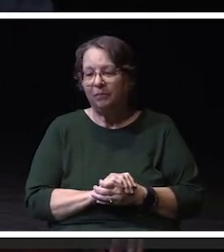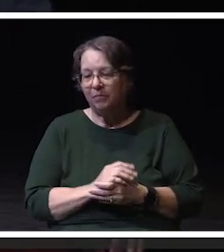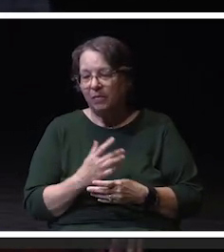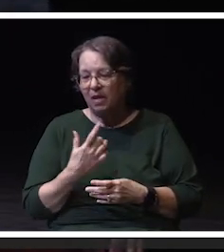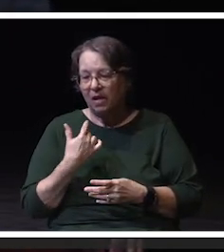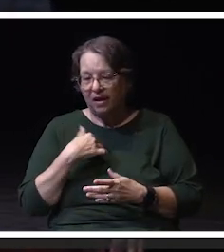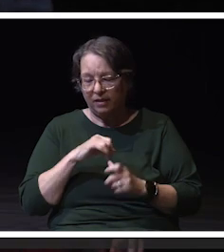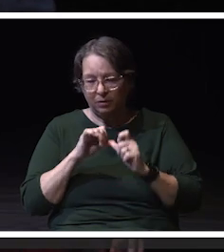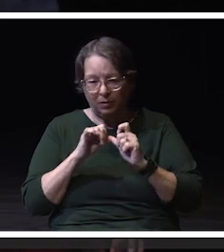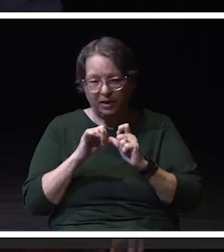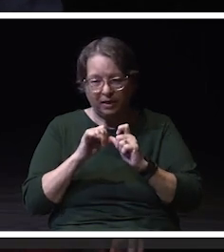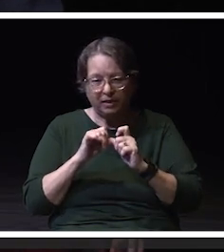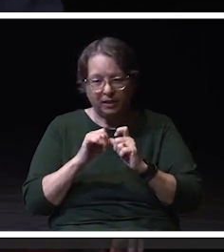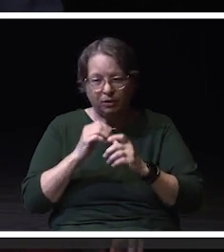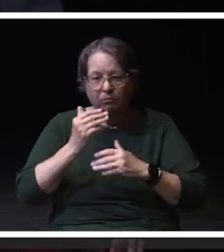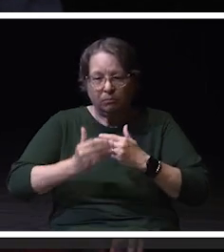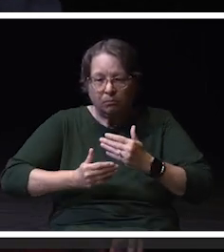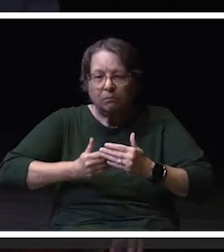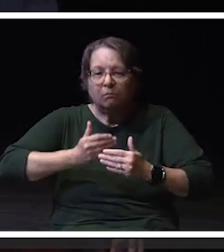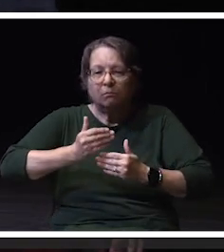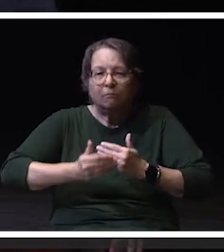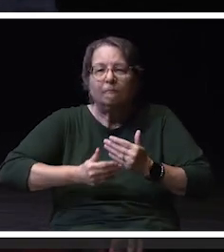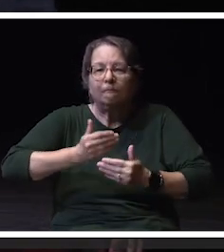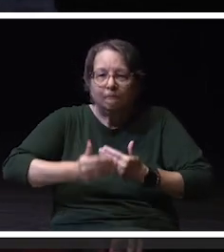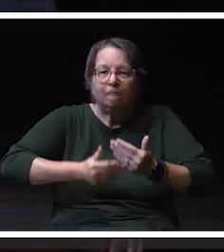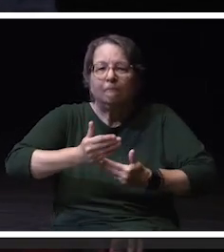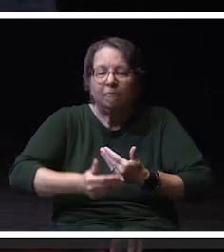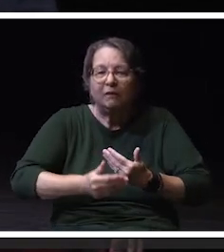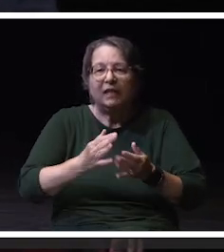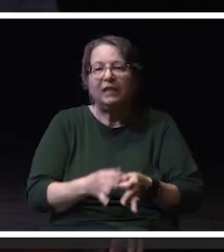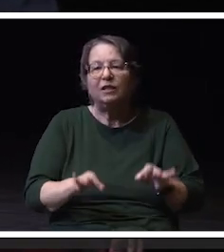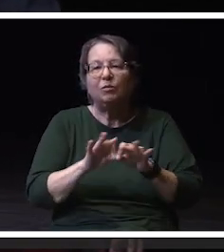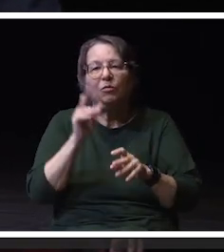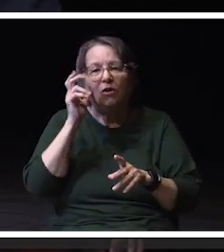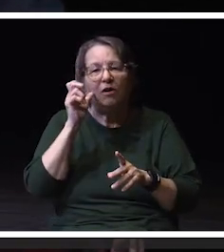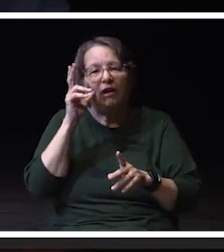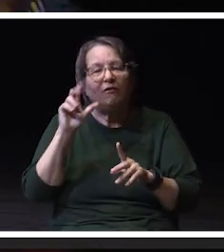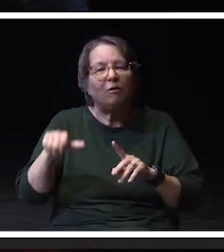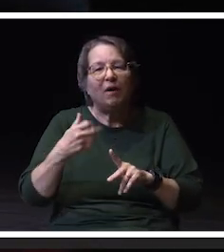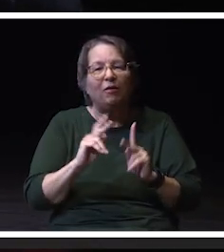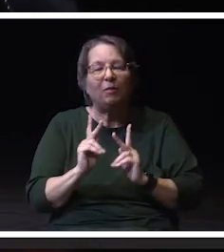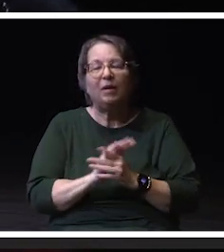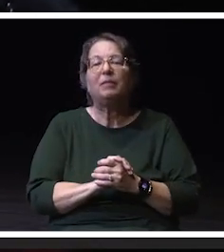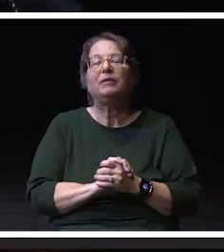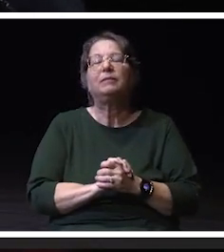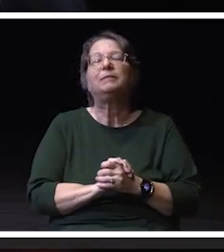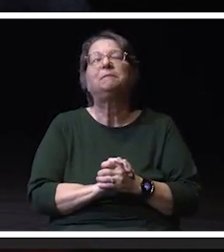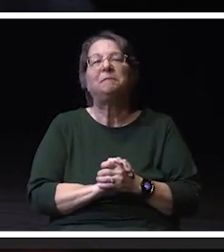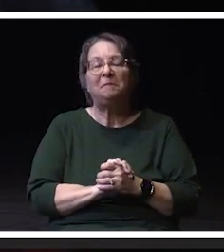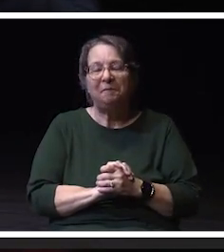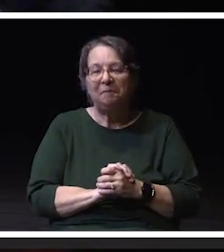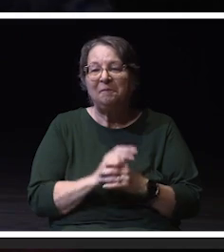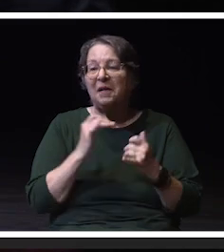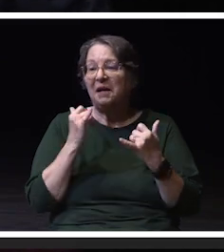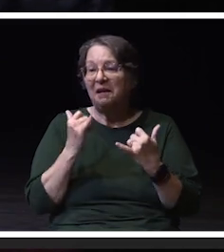it is important to hear from others. And with this in mind, we're going to shift